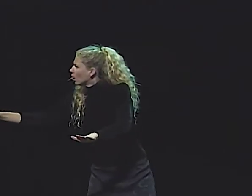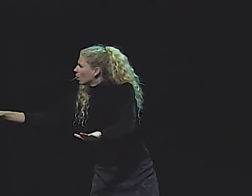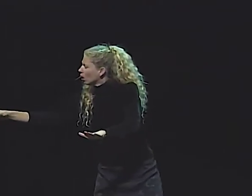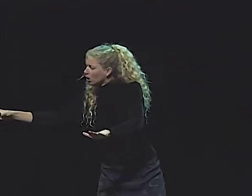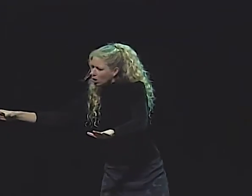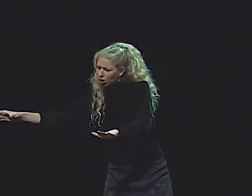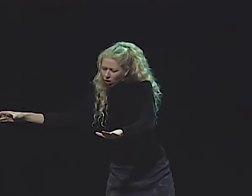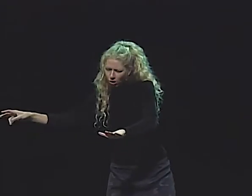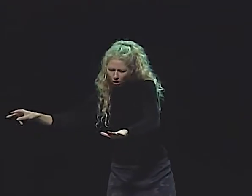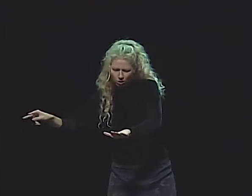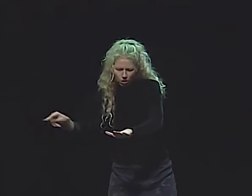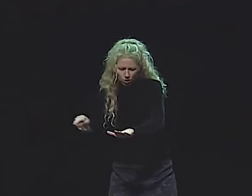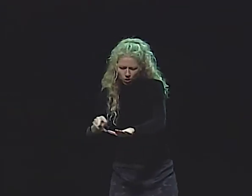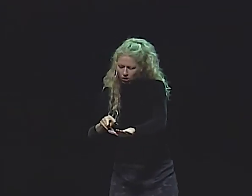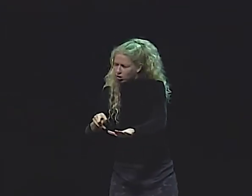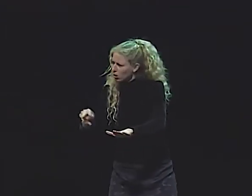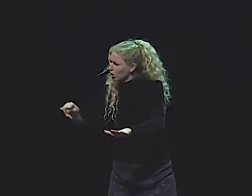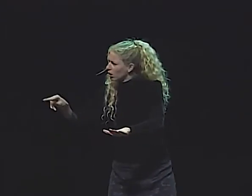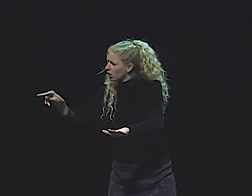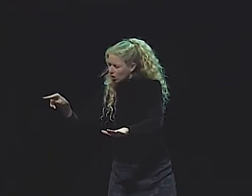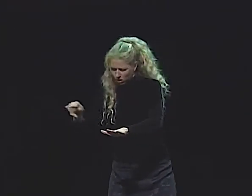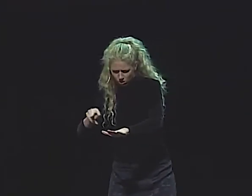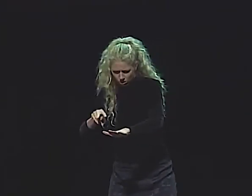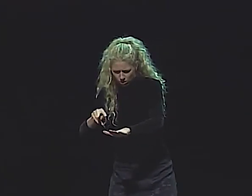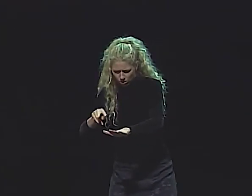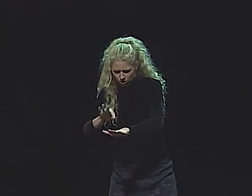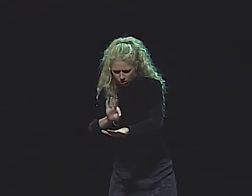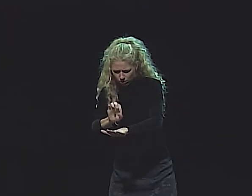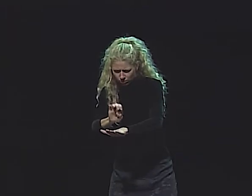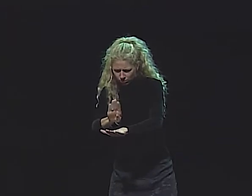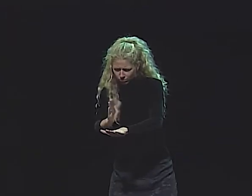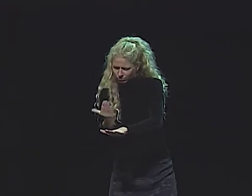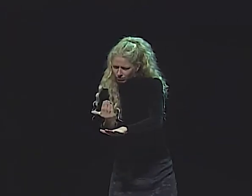AND PAGE AFTER PAGE OF THIS BOOK KEPT TURNING AND TURNING...